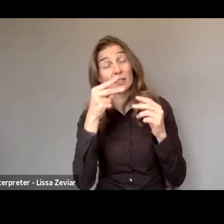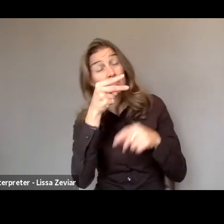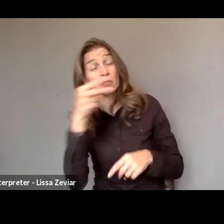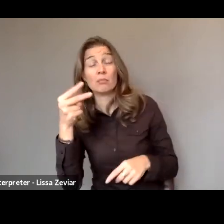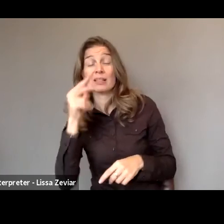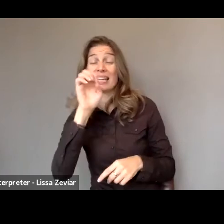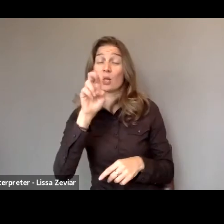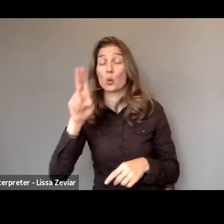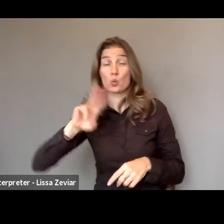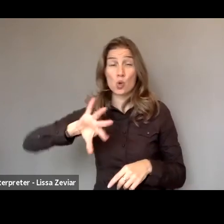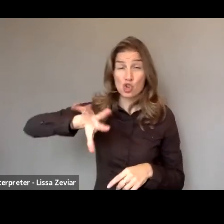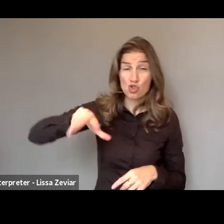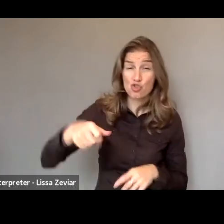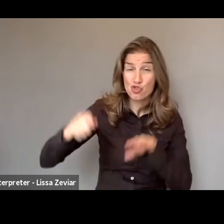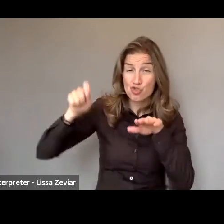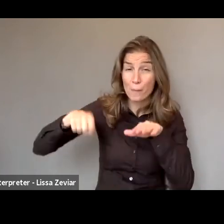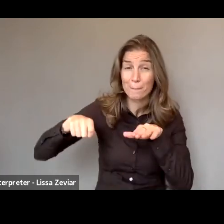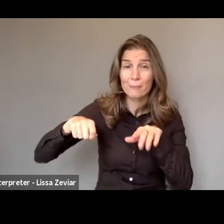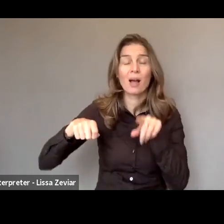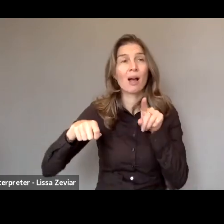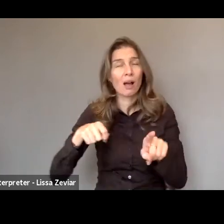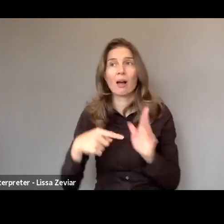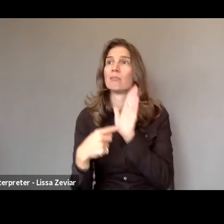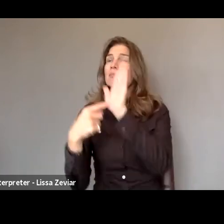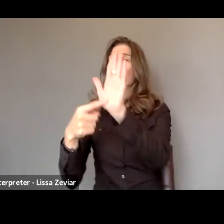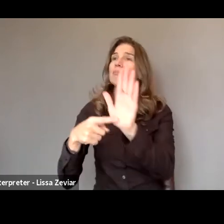This would give clearly basis for the EU to act